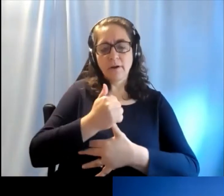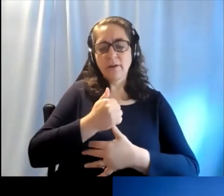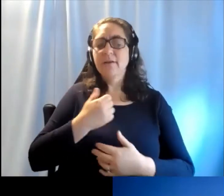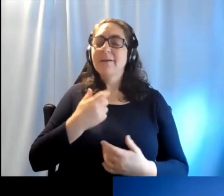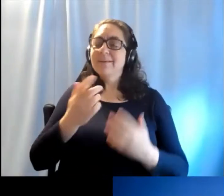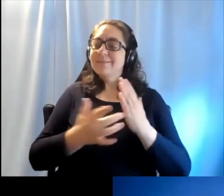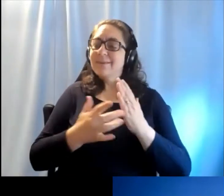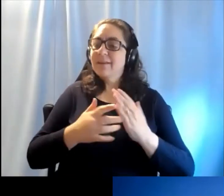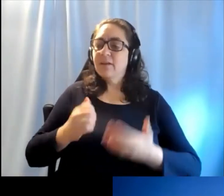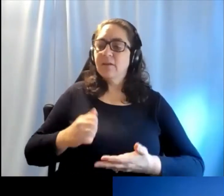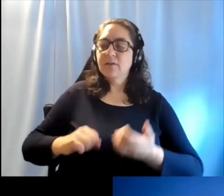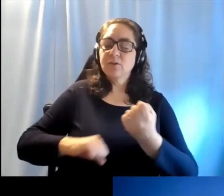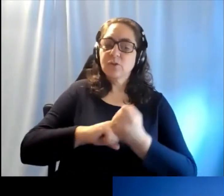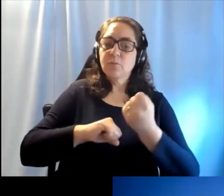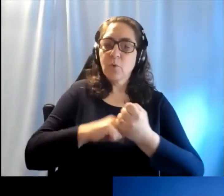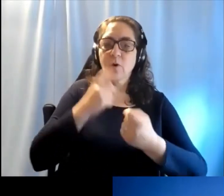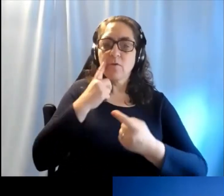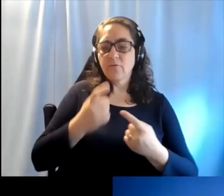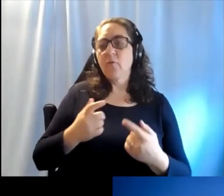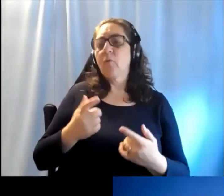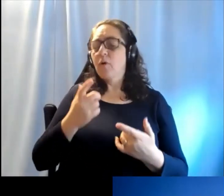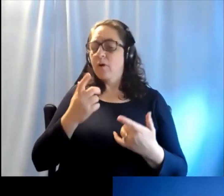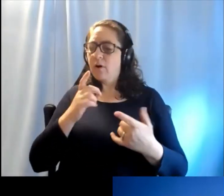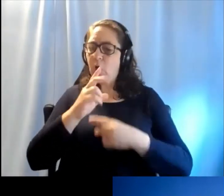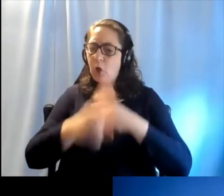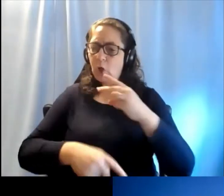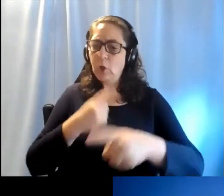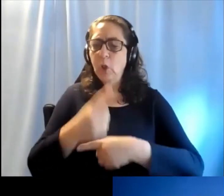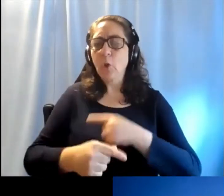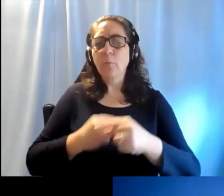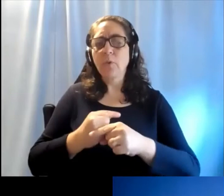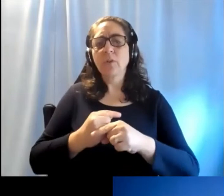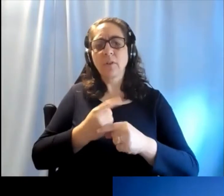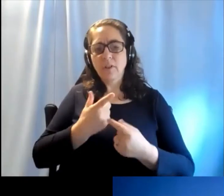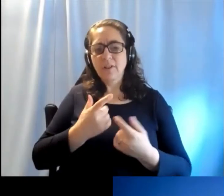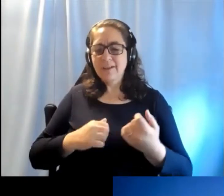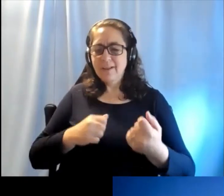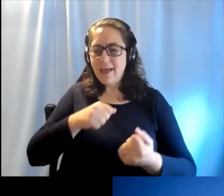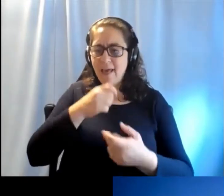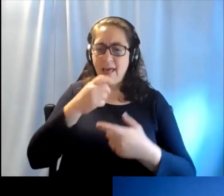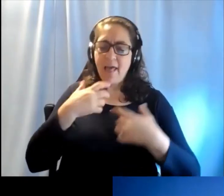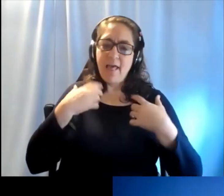Technical support to countries globally for development of hearing health care strategies.